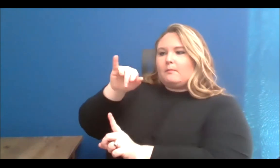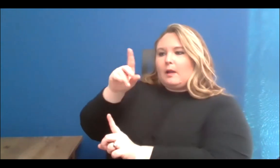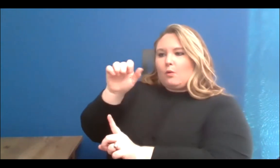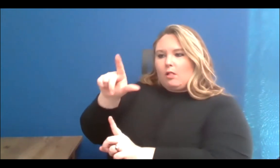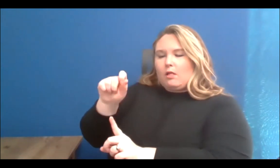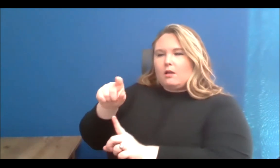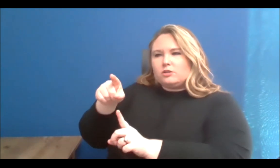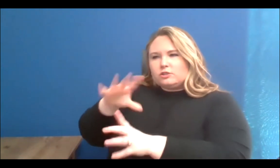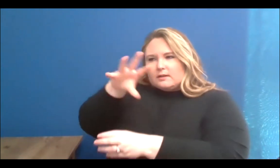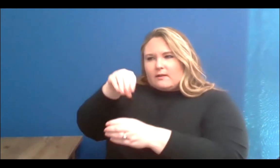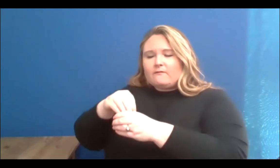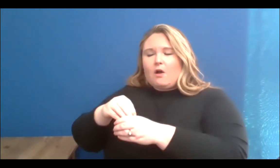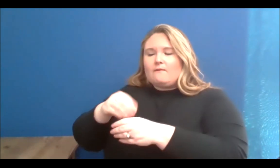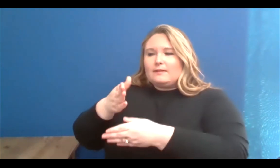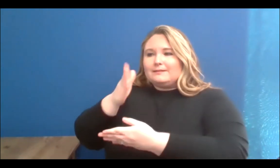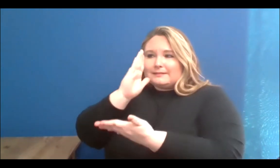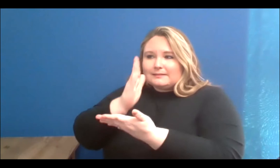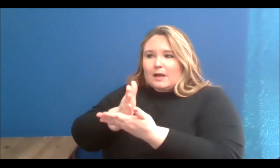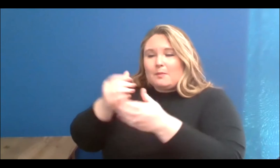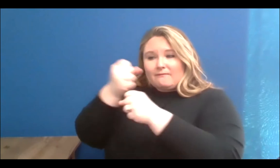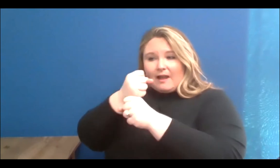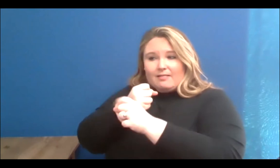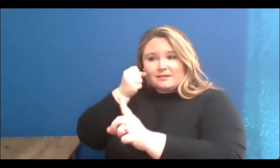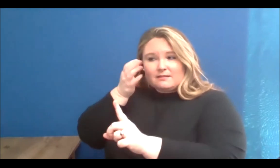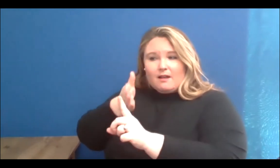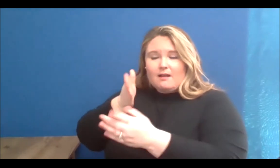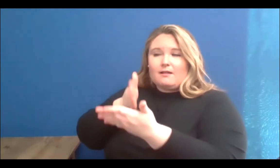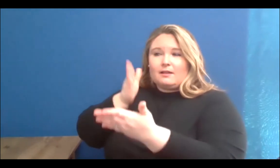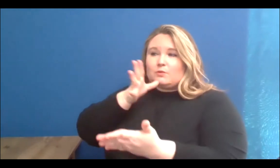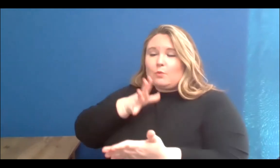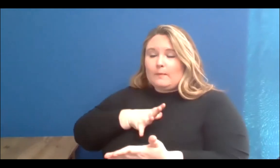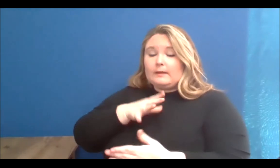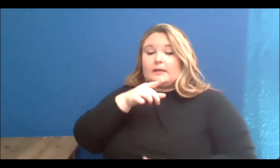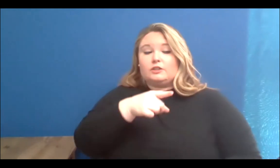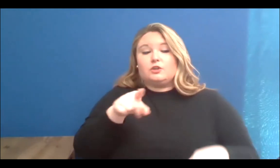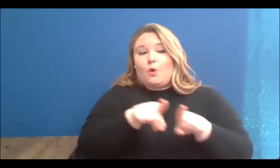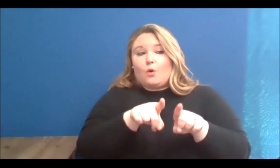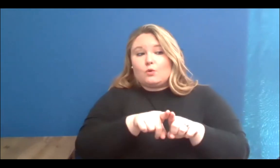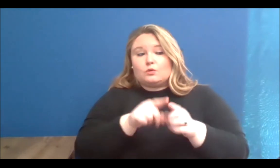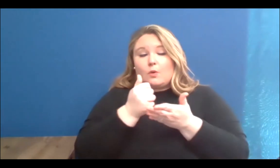and forced migration. Paola is the co-founder and director of Muse ARTS, and the creator, director